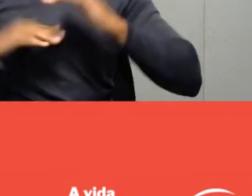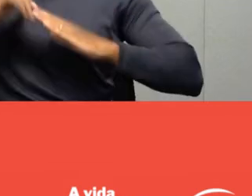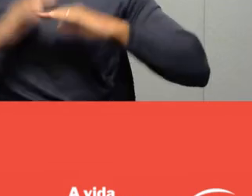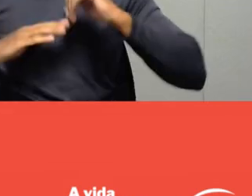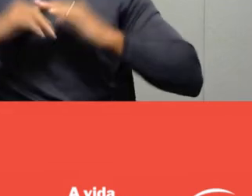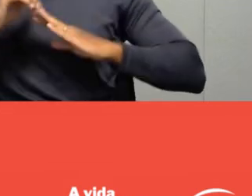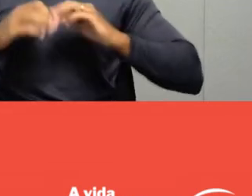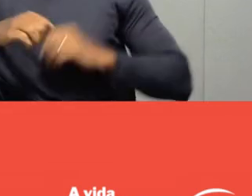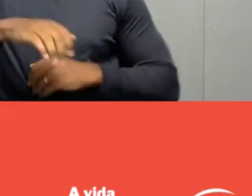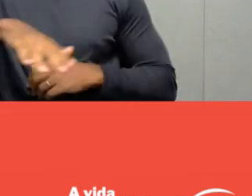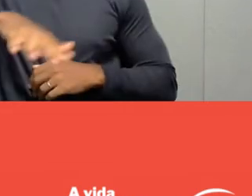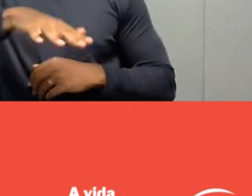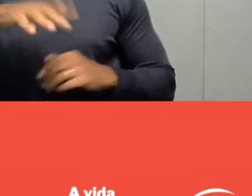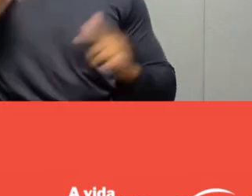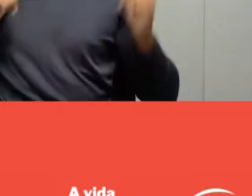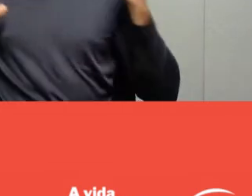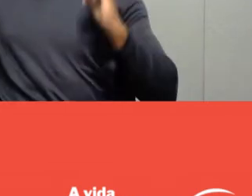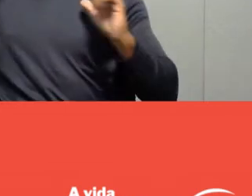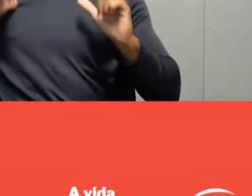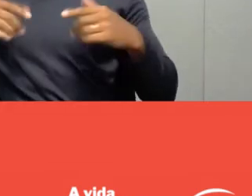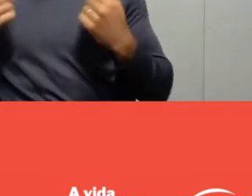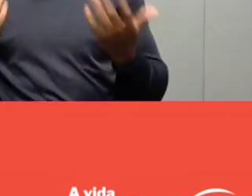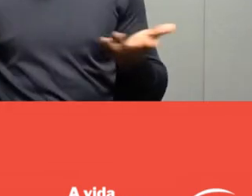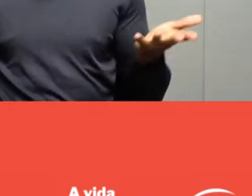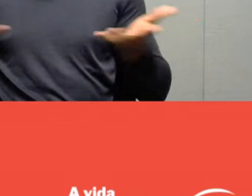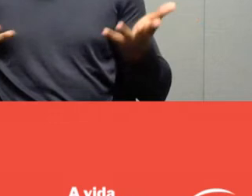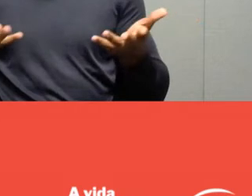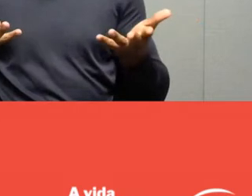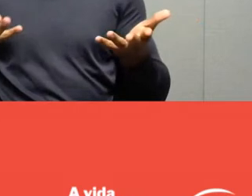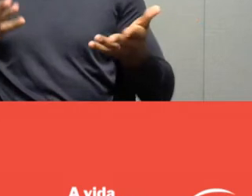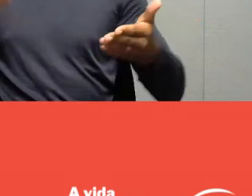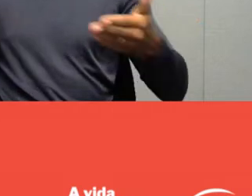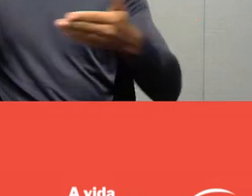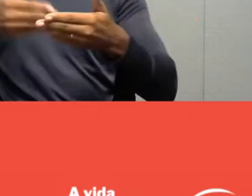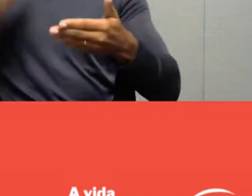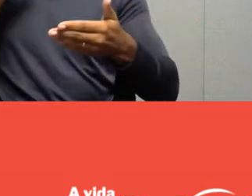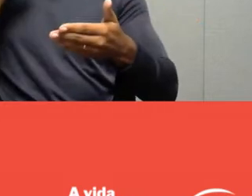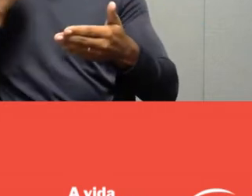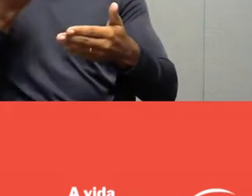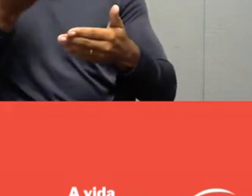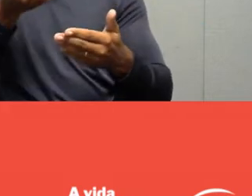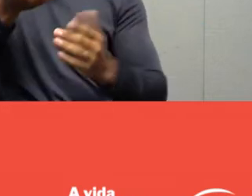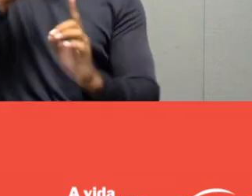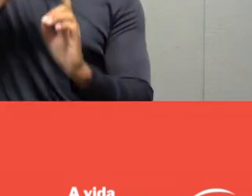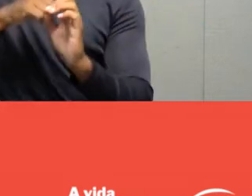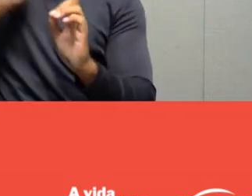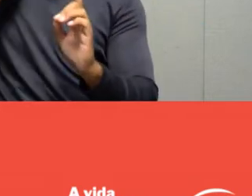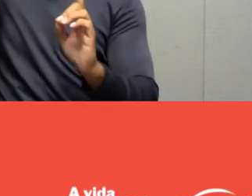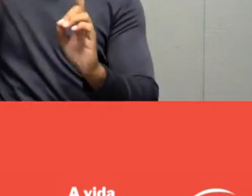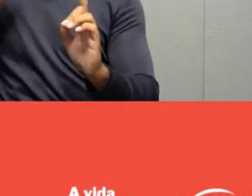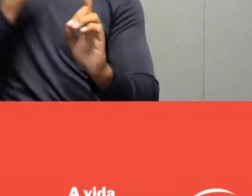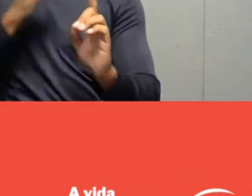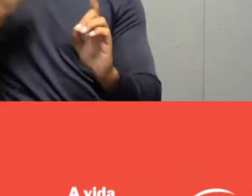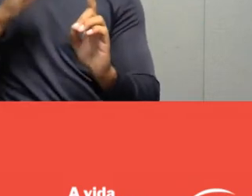We are about to celebrate on the 16th of April, next Sunday, World Leisure Day.